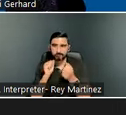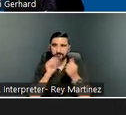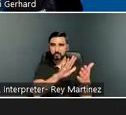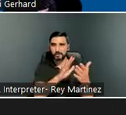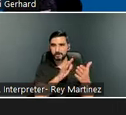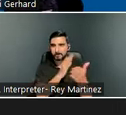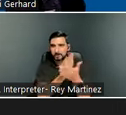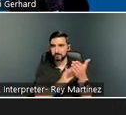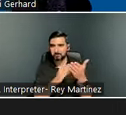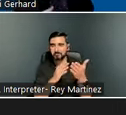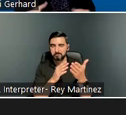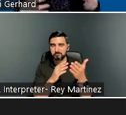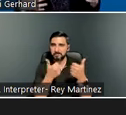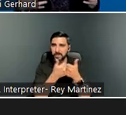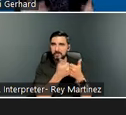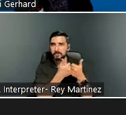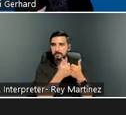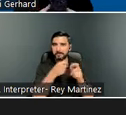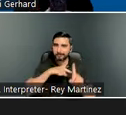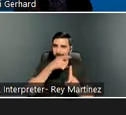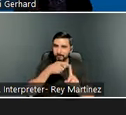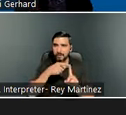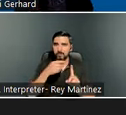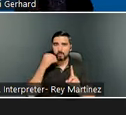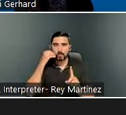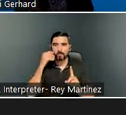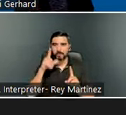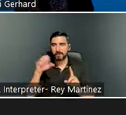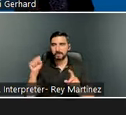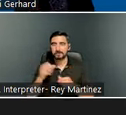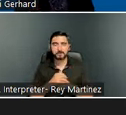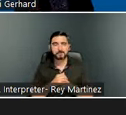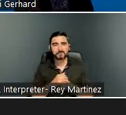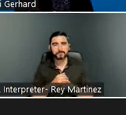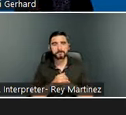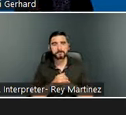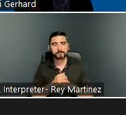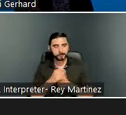around homelessness. We hope that you’ll also sign up for periodic Housing and Services